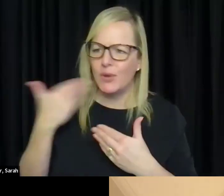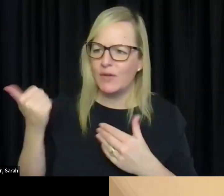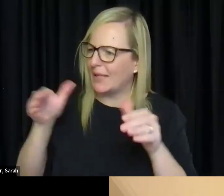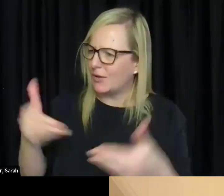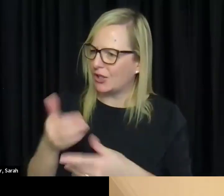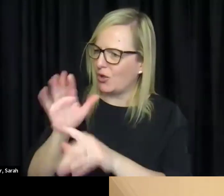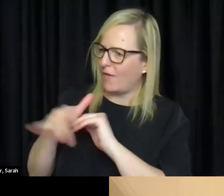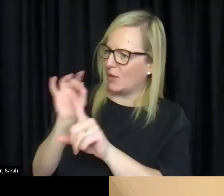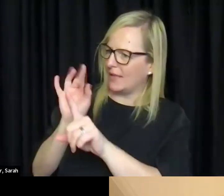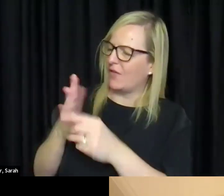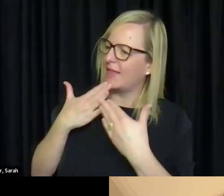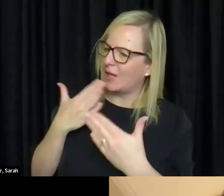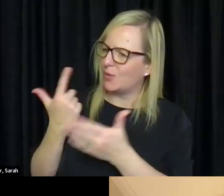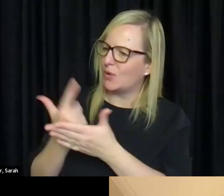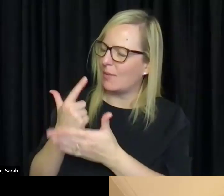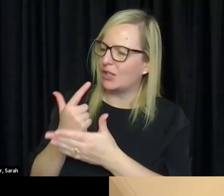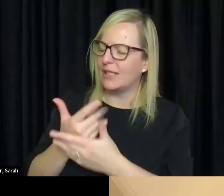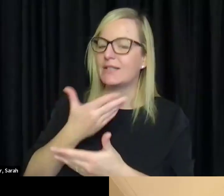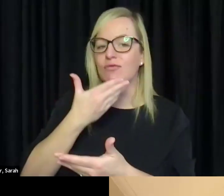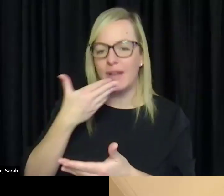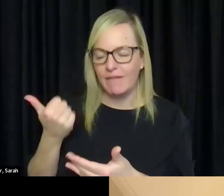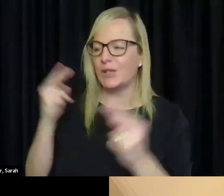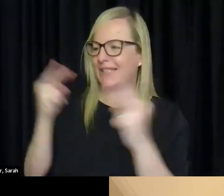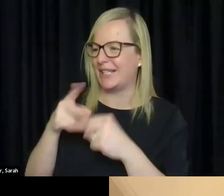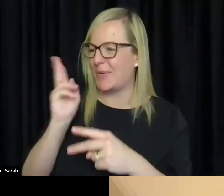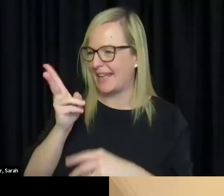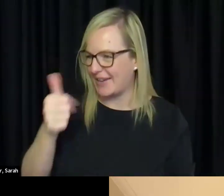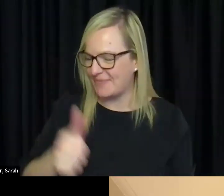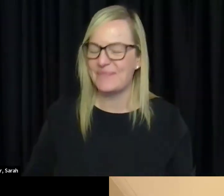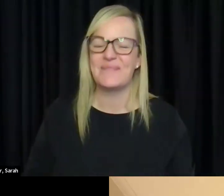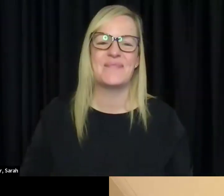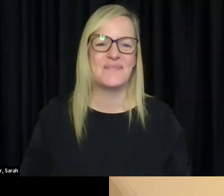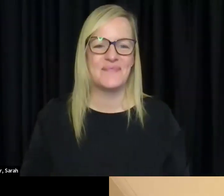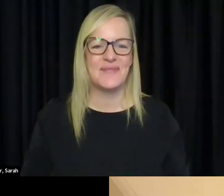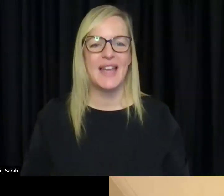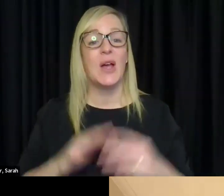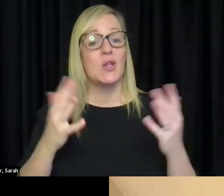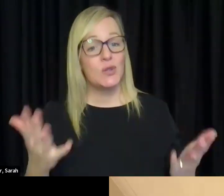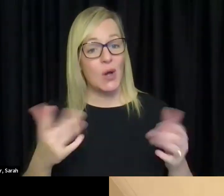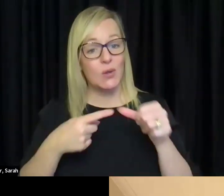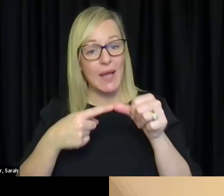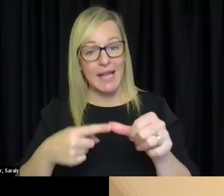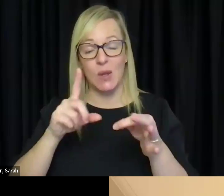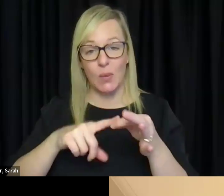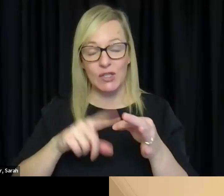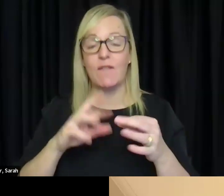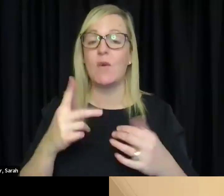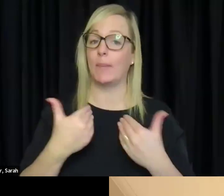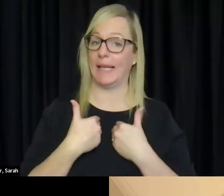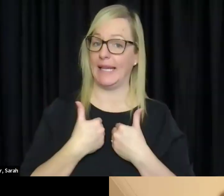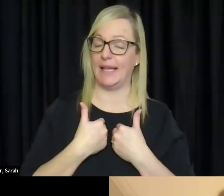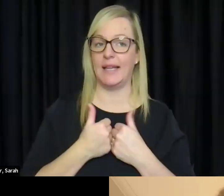Lily, thank you so much, it is so lovely to see you again. I guess for me it was consultation with